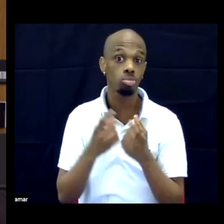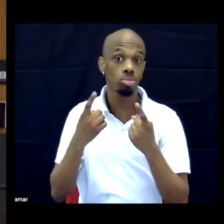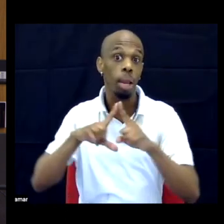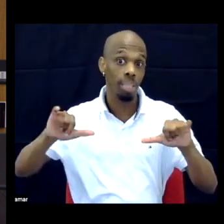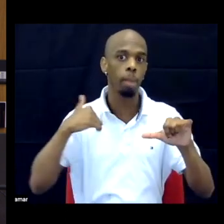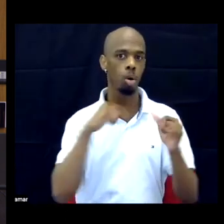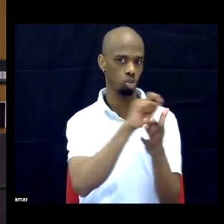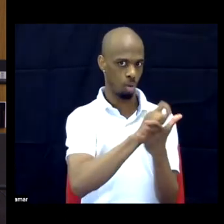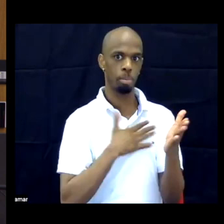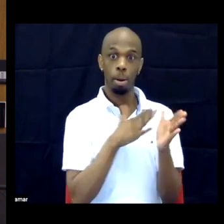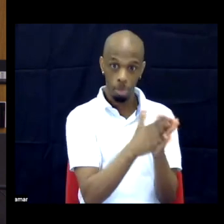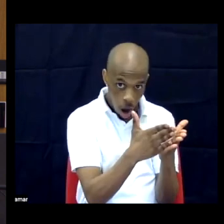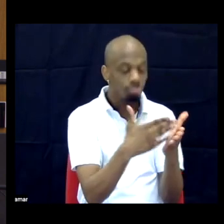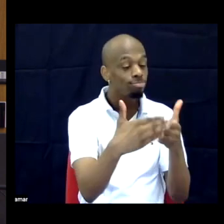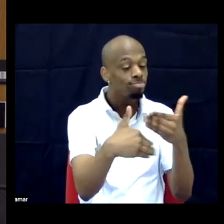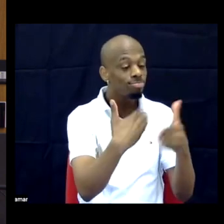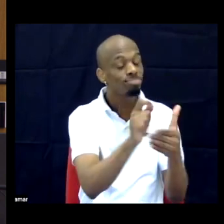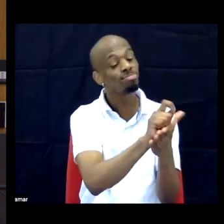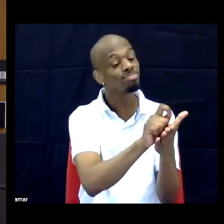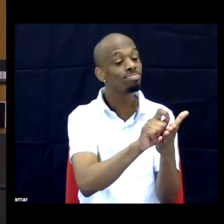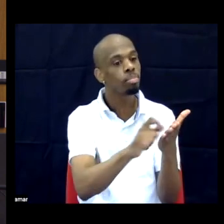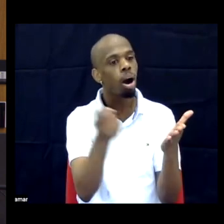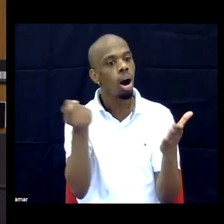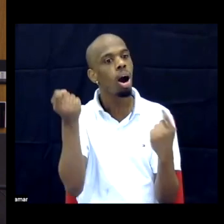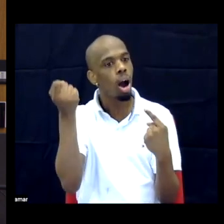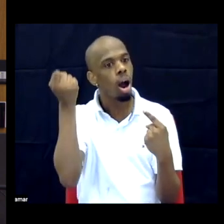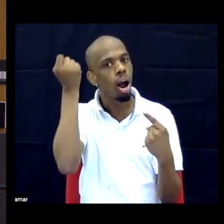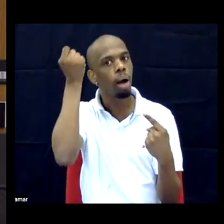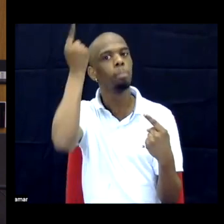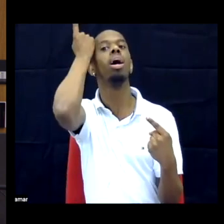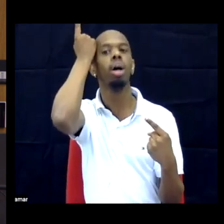And now I feel like, as I go on tour with the book and talk about it, that that -- that